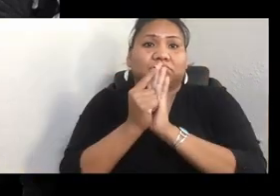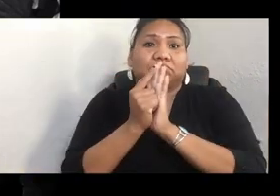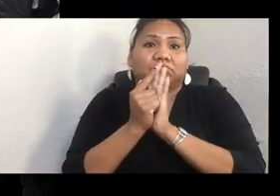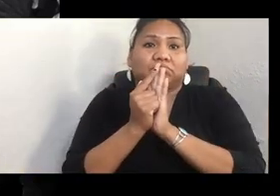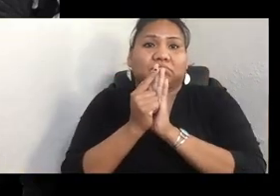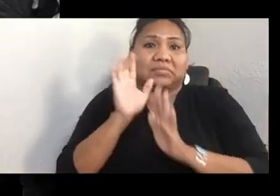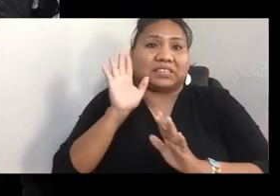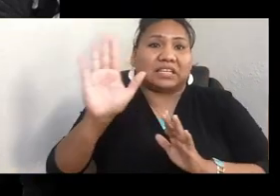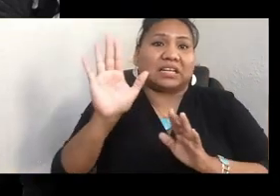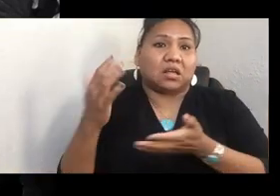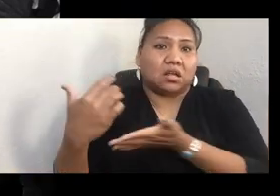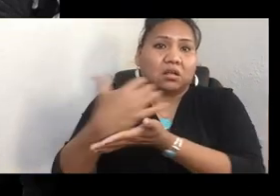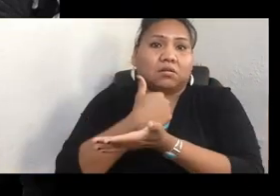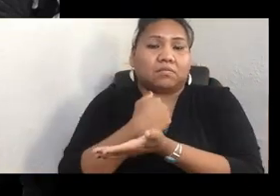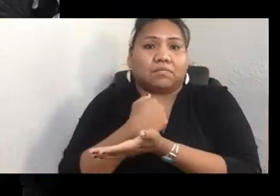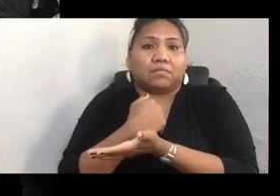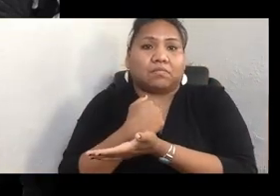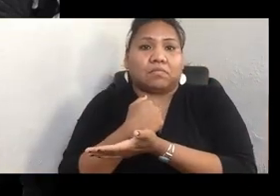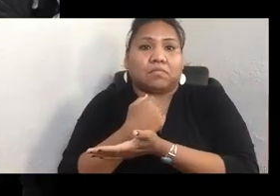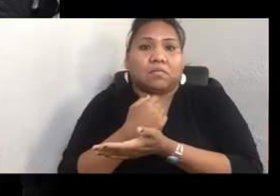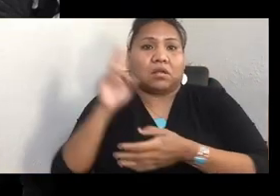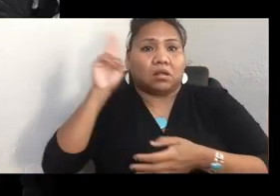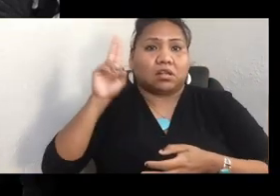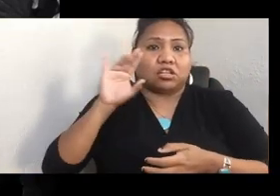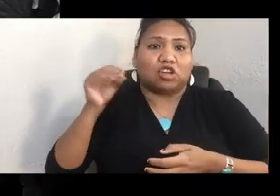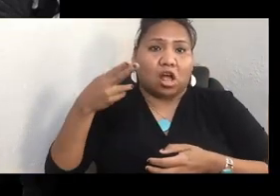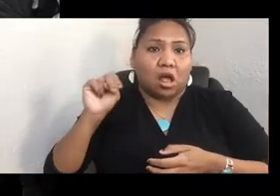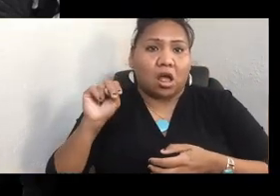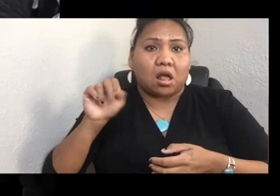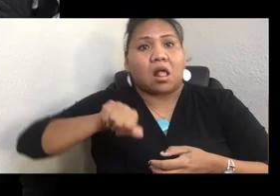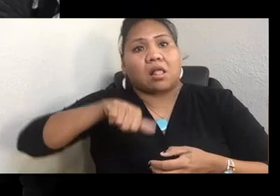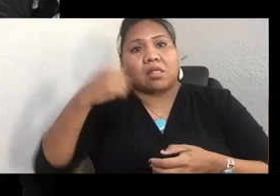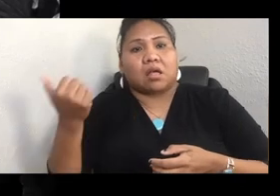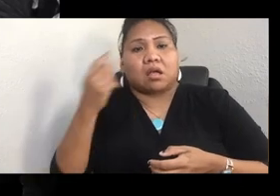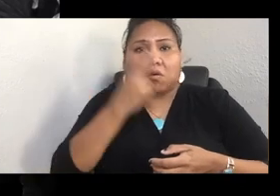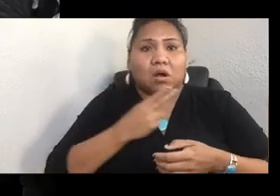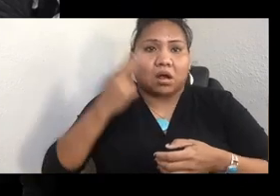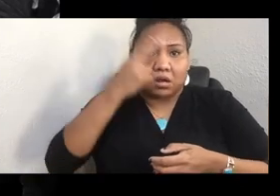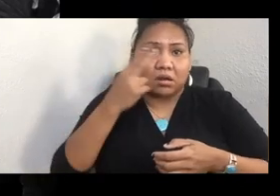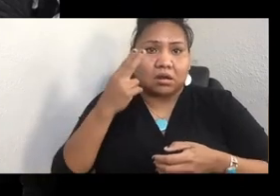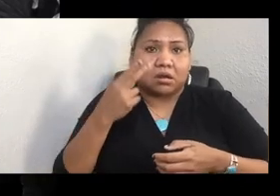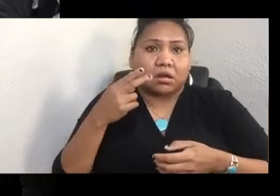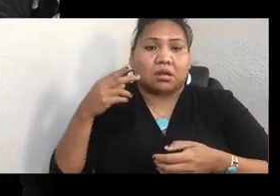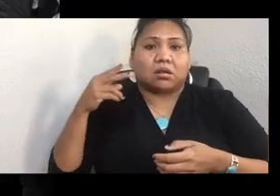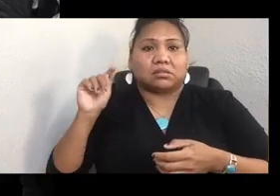To Uncle John in this photo here, and other Hawaiians, taro or kalo is of supreme importance.